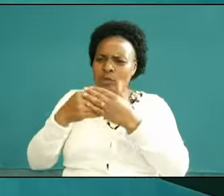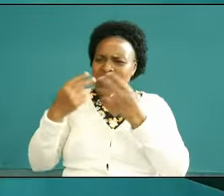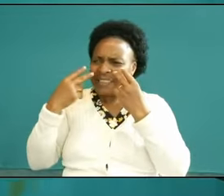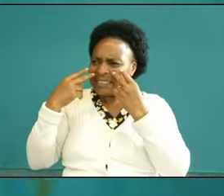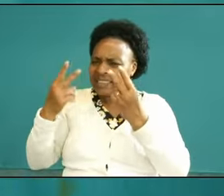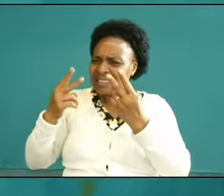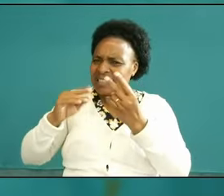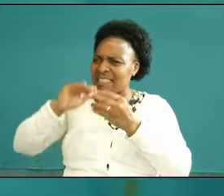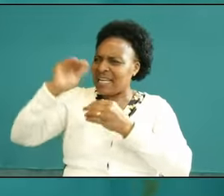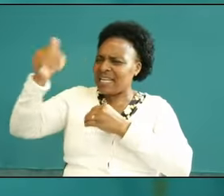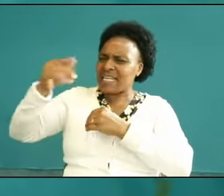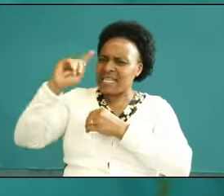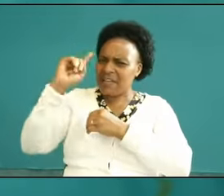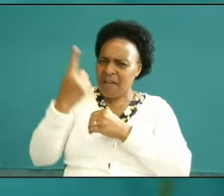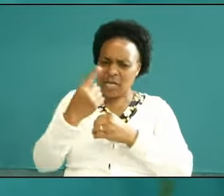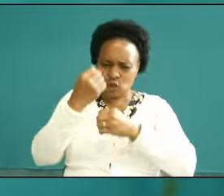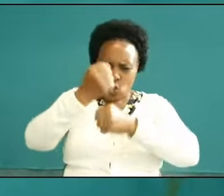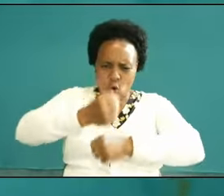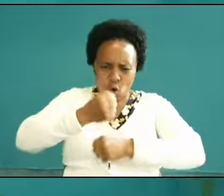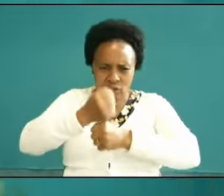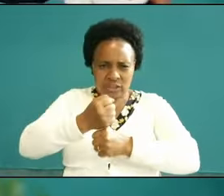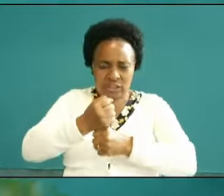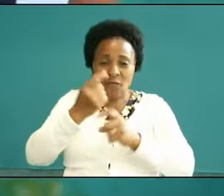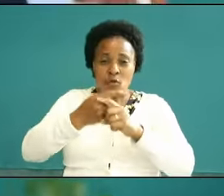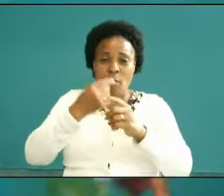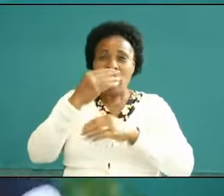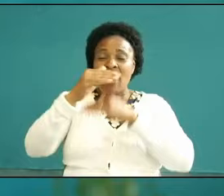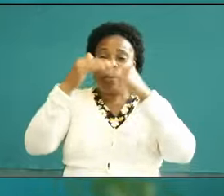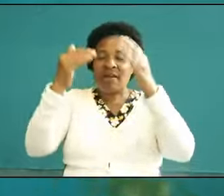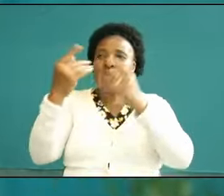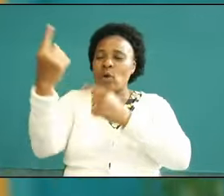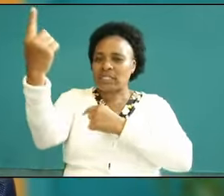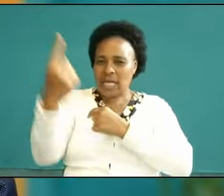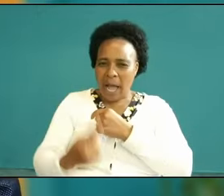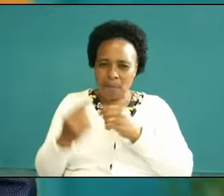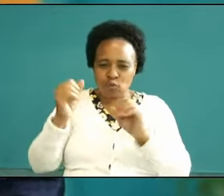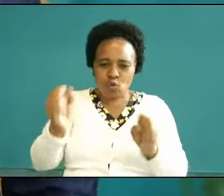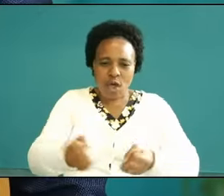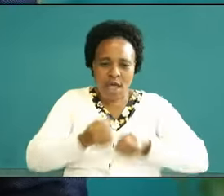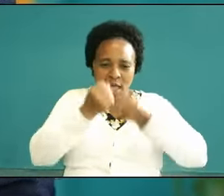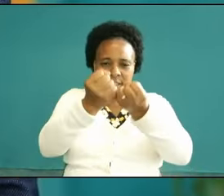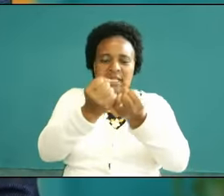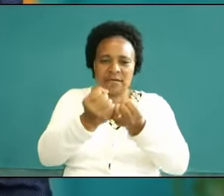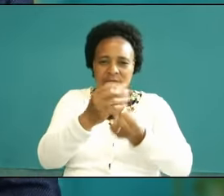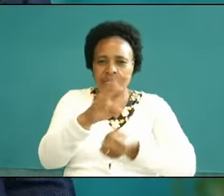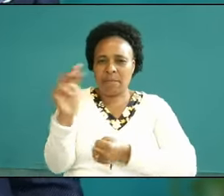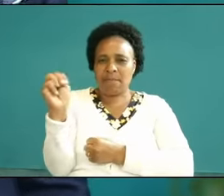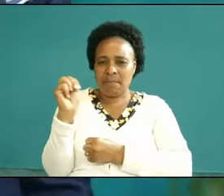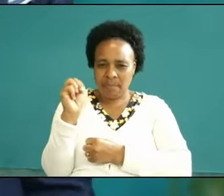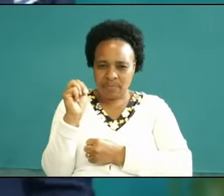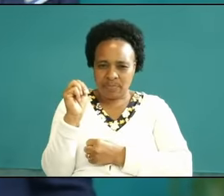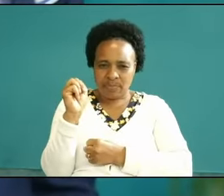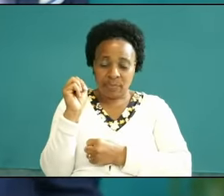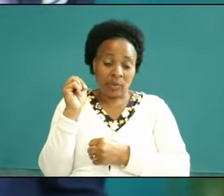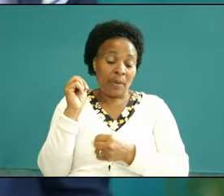vast host of Heaven who have come to rescue them can somebody say Amen When you pray in the spirit